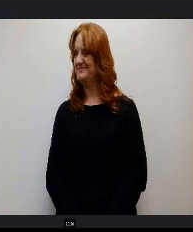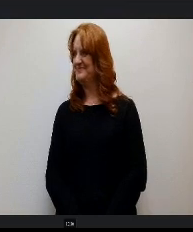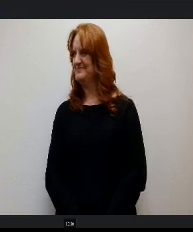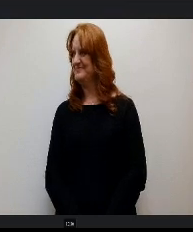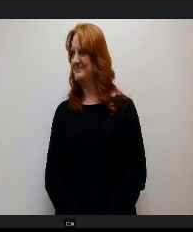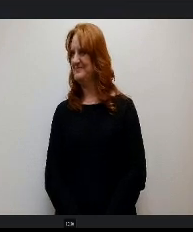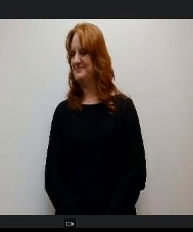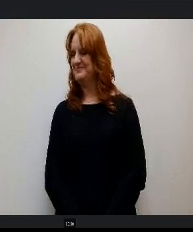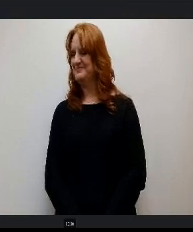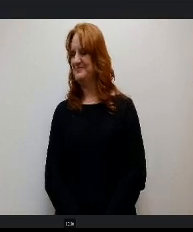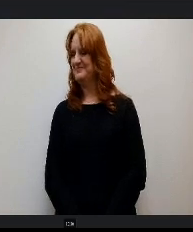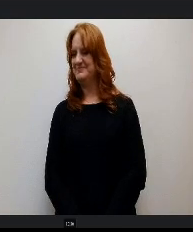All right.